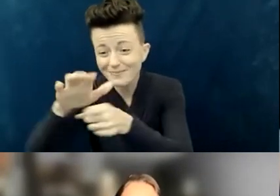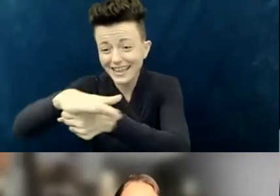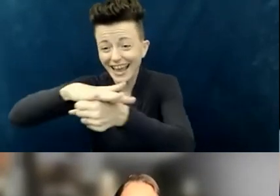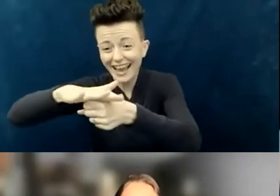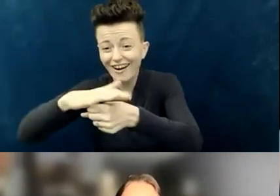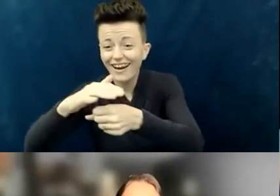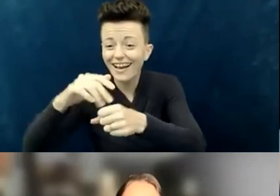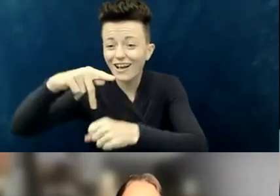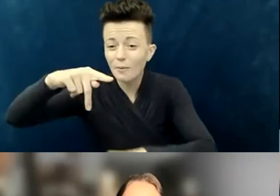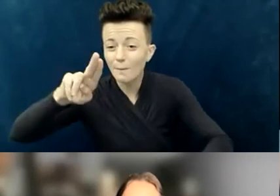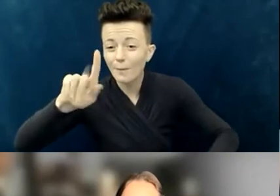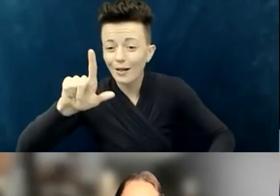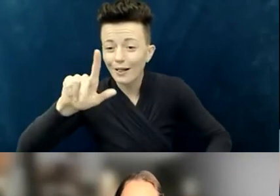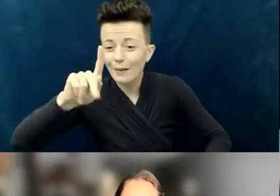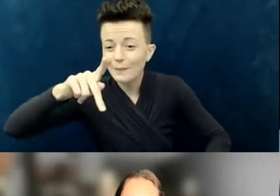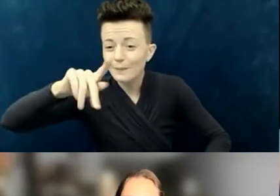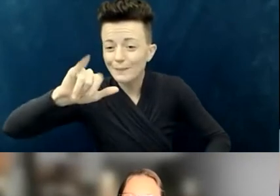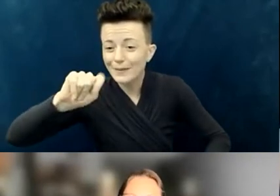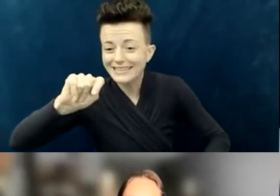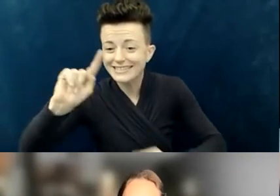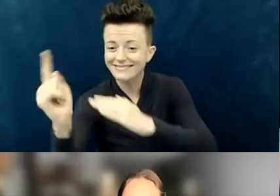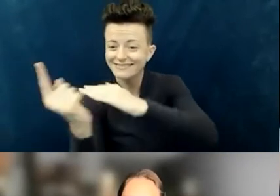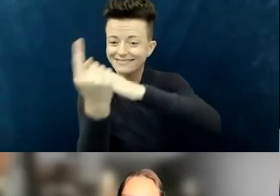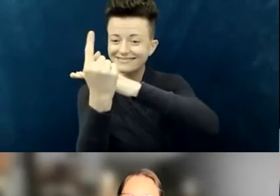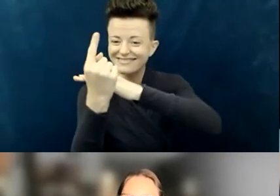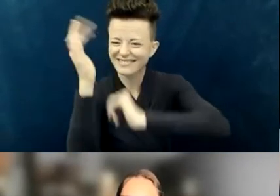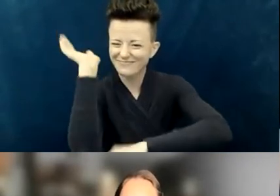which I'm gonna be working on.